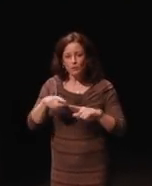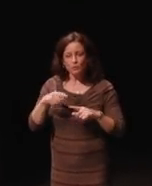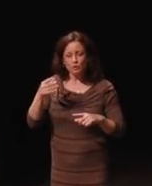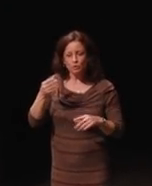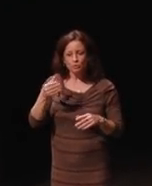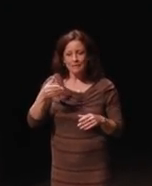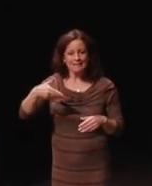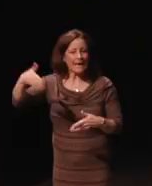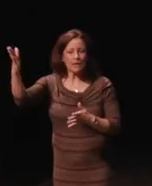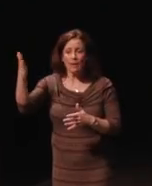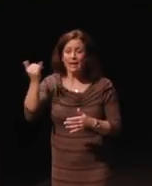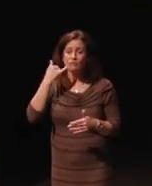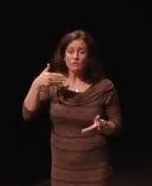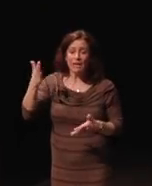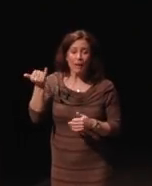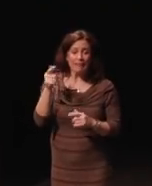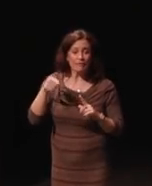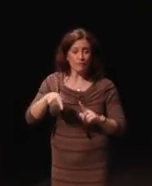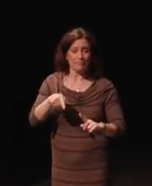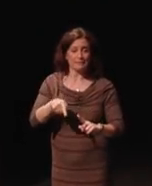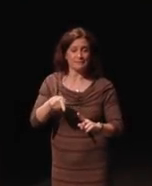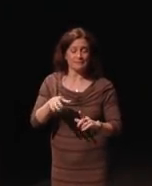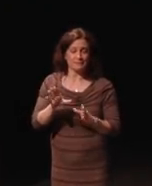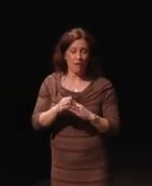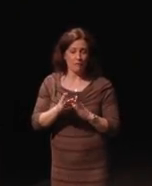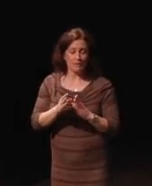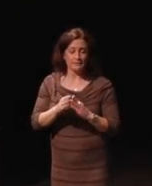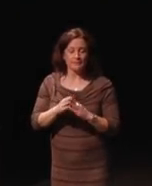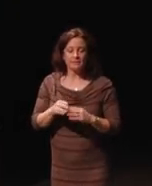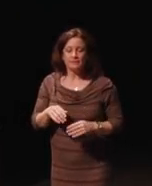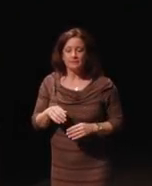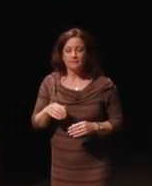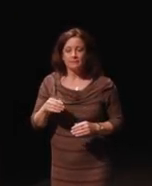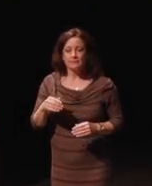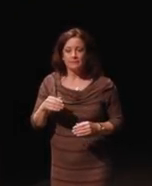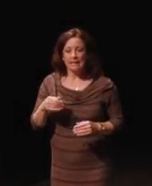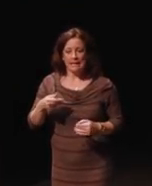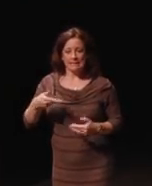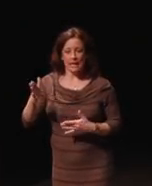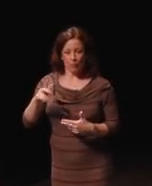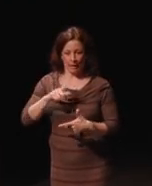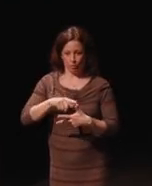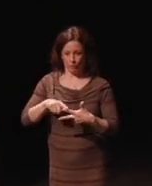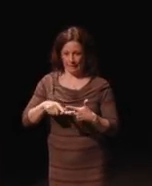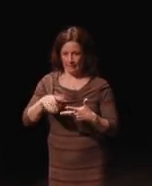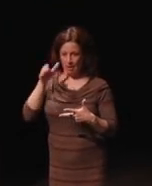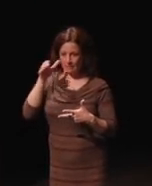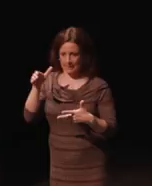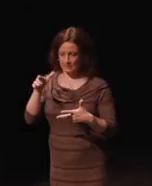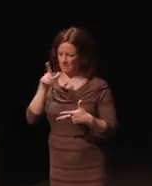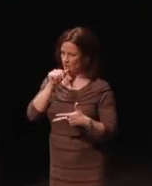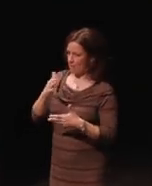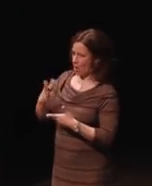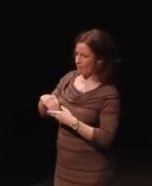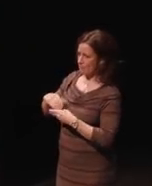if you take away anything from this conference take away at least three concepts. And this was not part of my presentation but I really